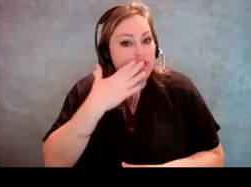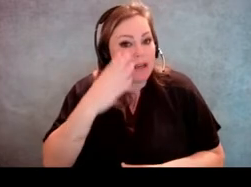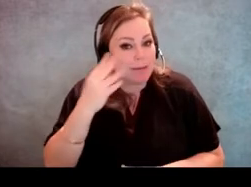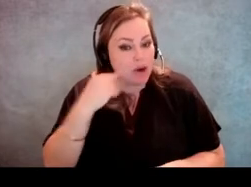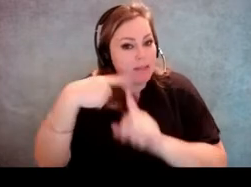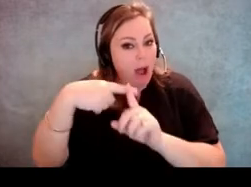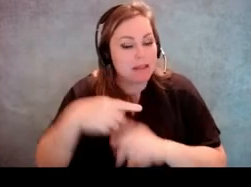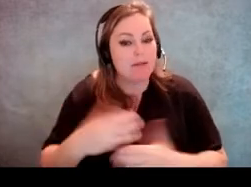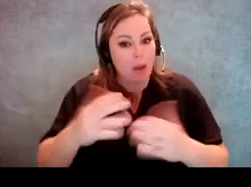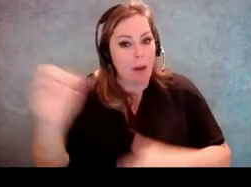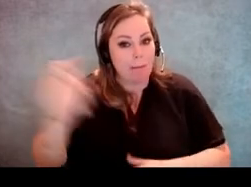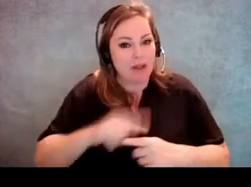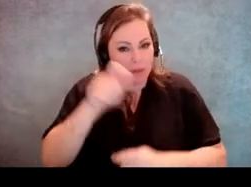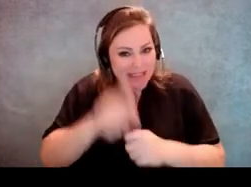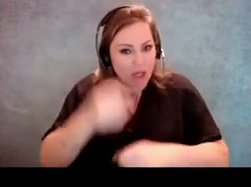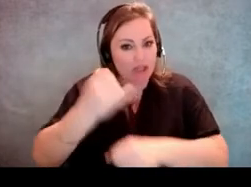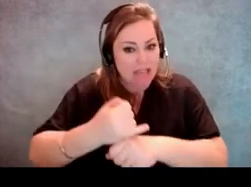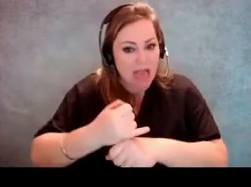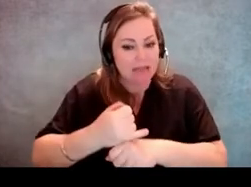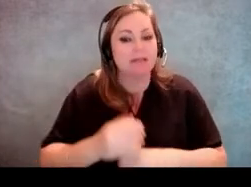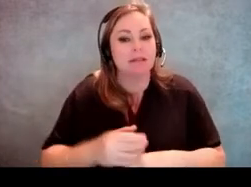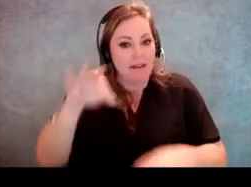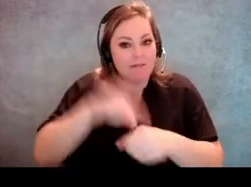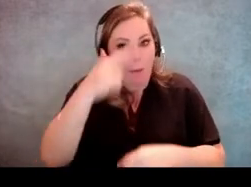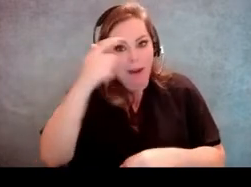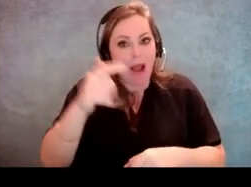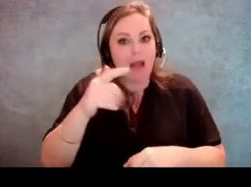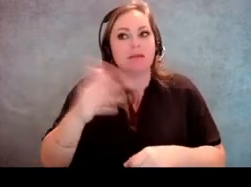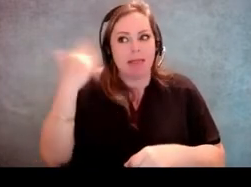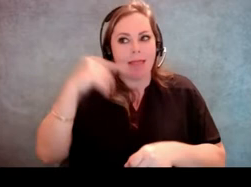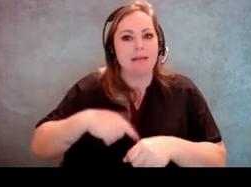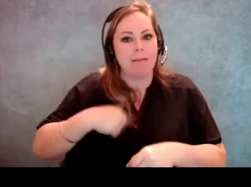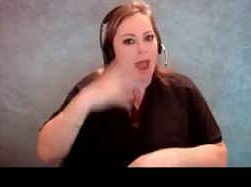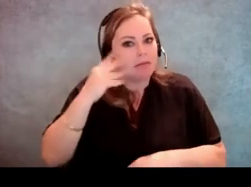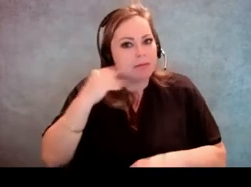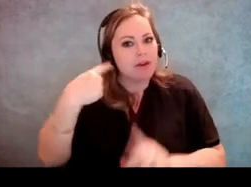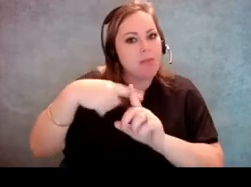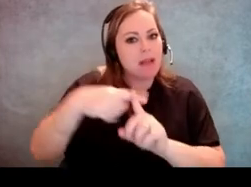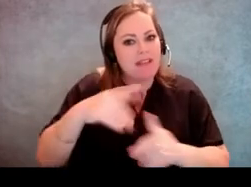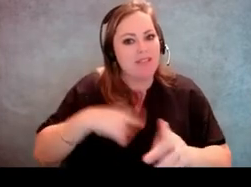They wanna come back to that particular site and vote because of the positive experience and the respect that they are treated with.